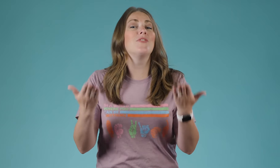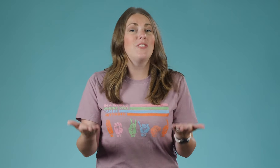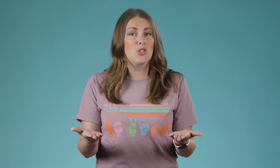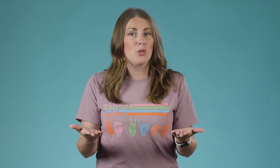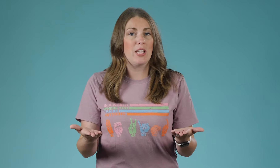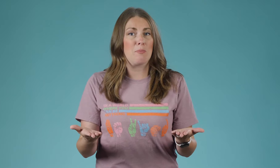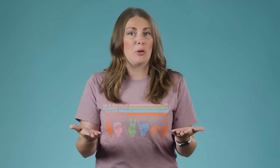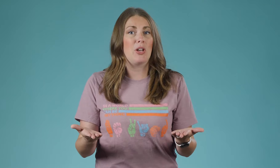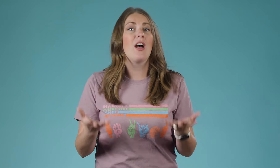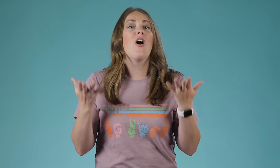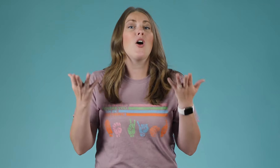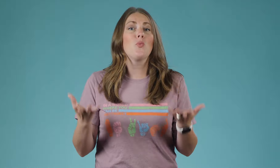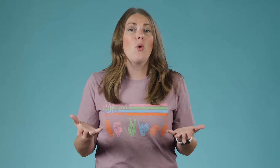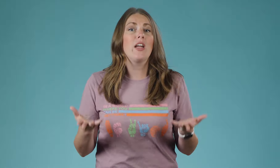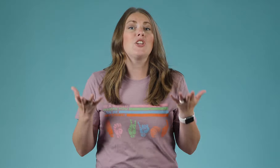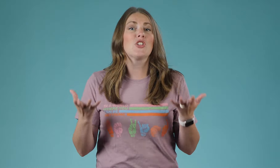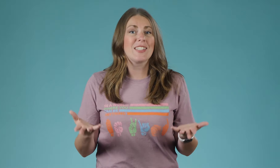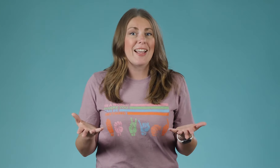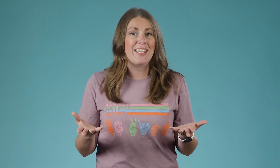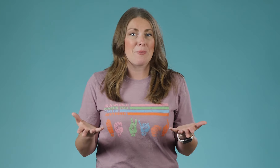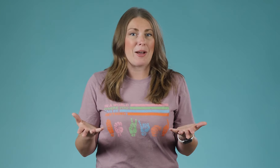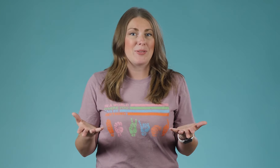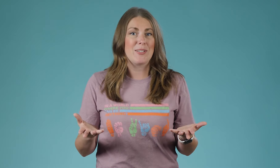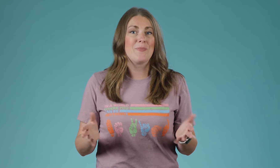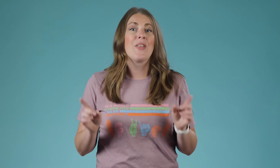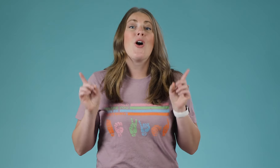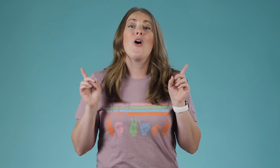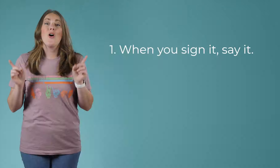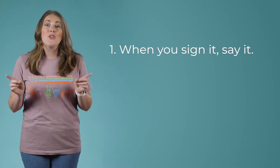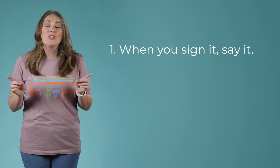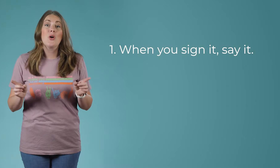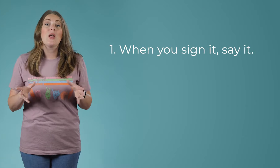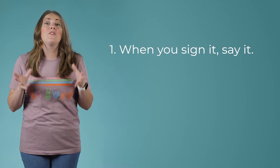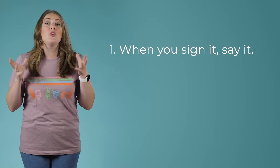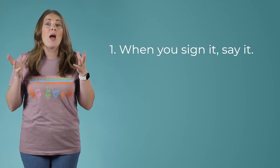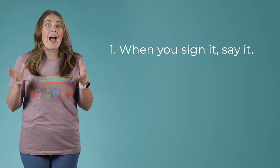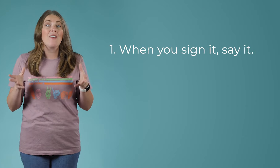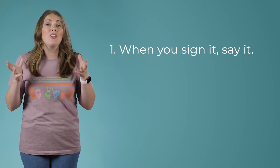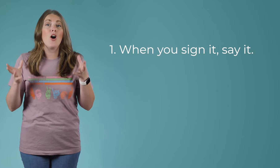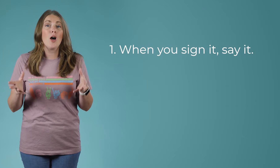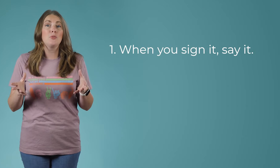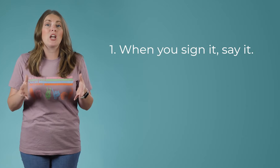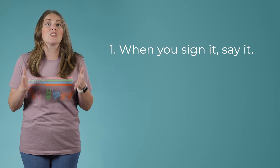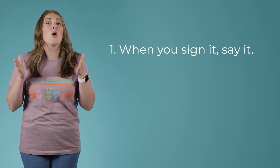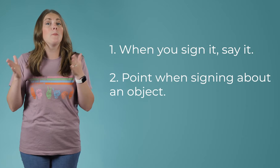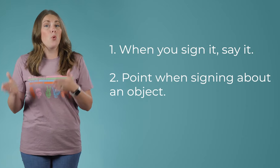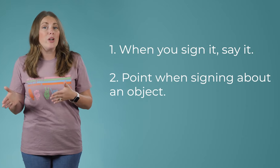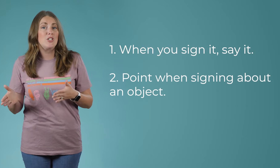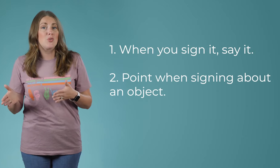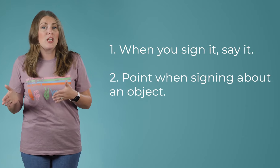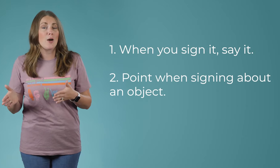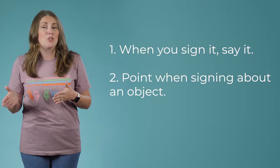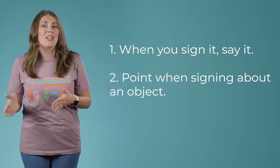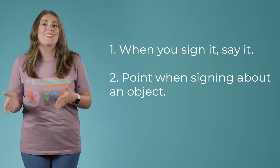visual input on what you're signing about. Also if you have an object, point to the object